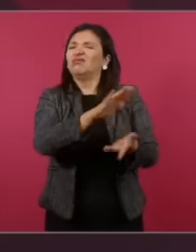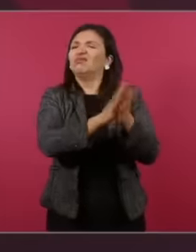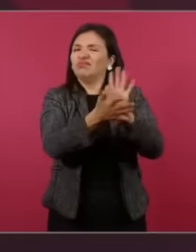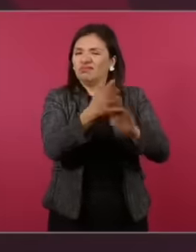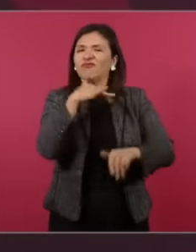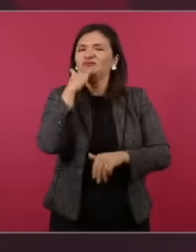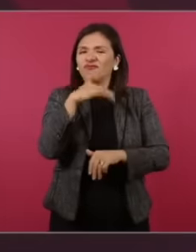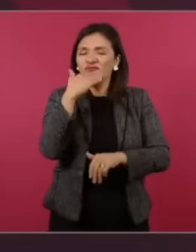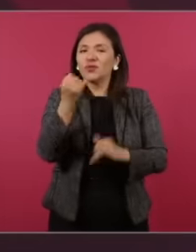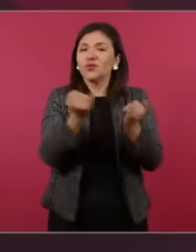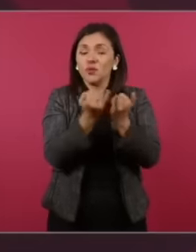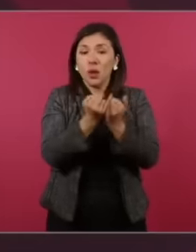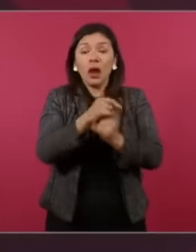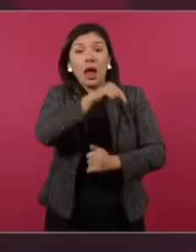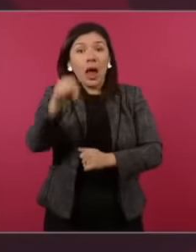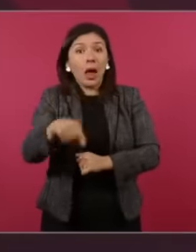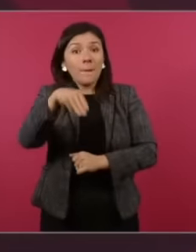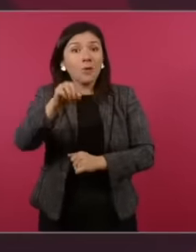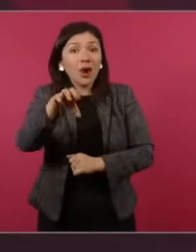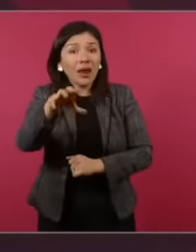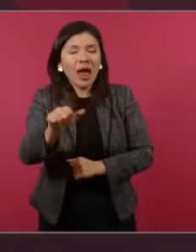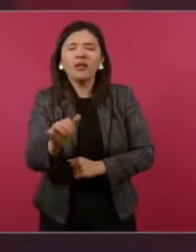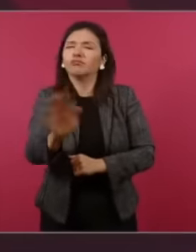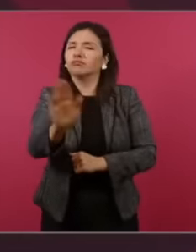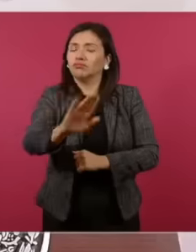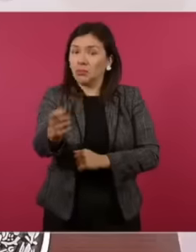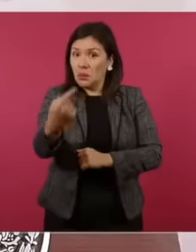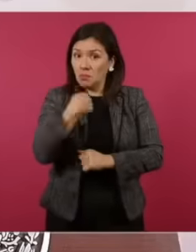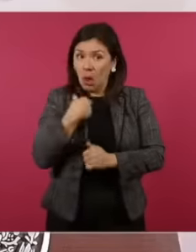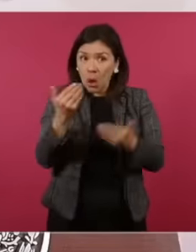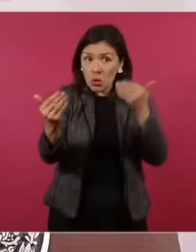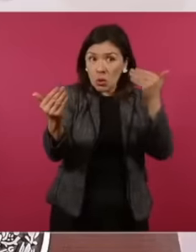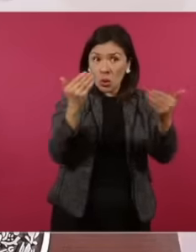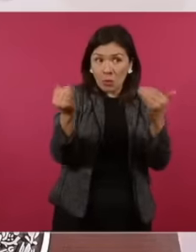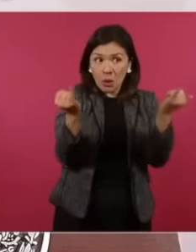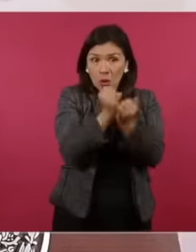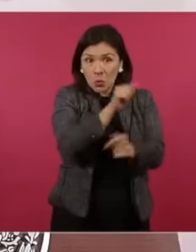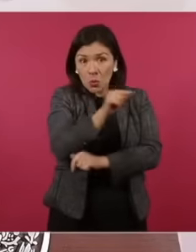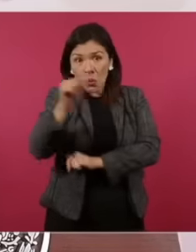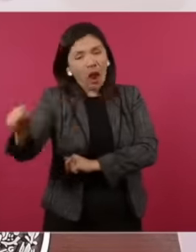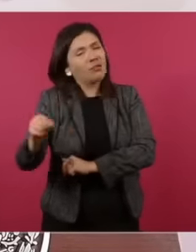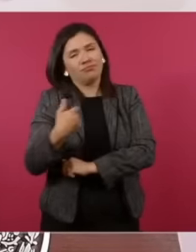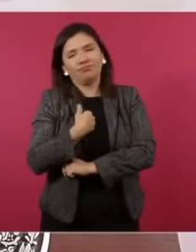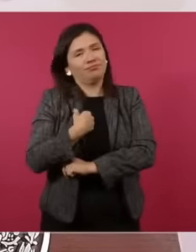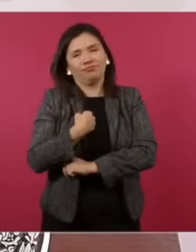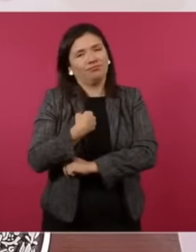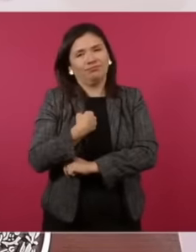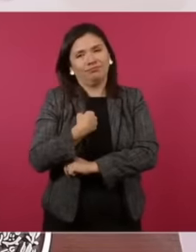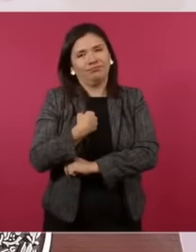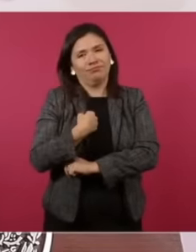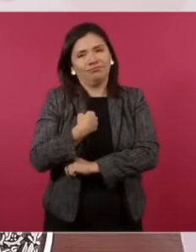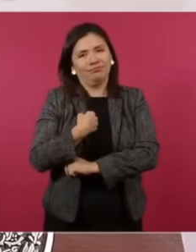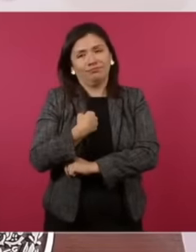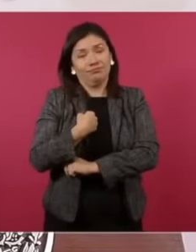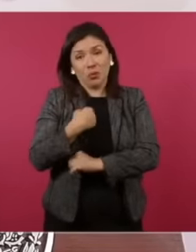and here with Moreno, well, don't be comparing us, well, it's just that we are not equal,